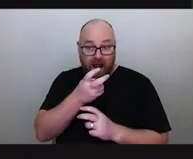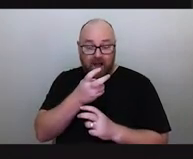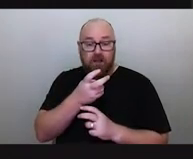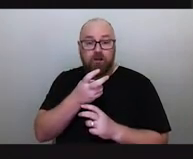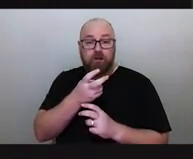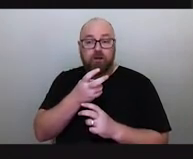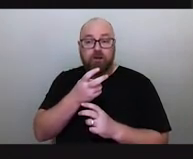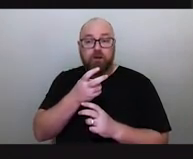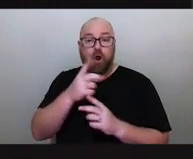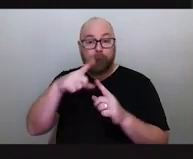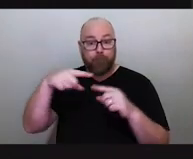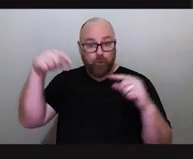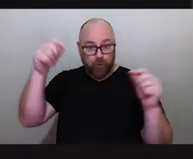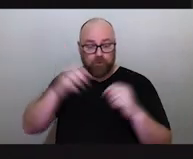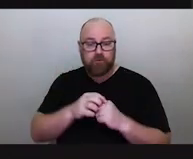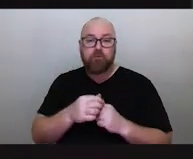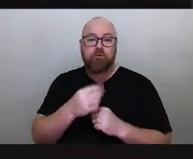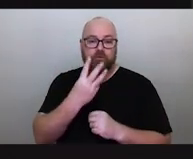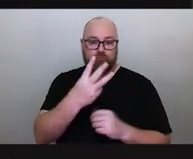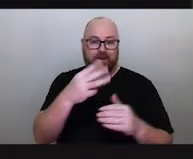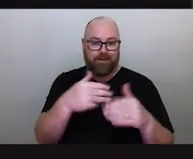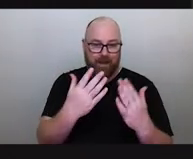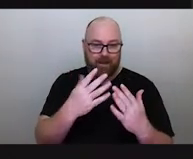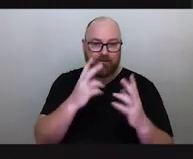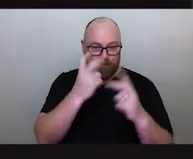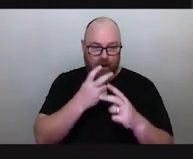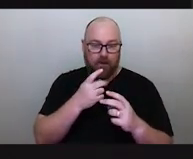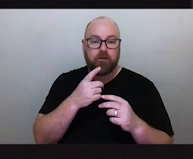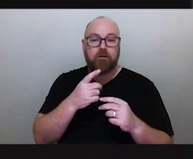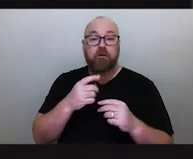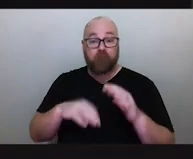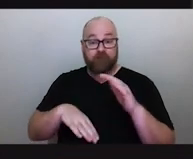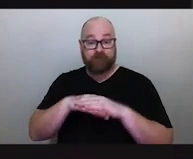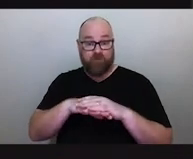the full of the moon is over three days as well. So that's when it's